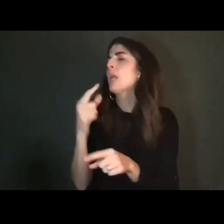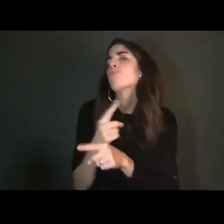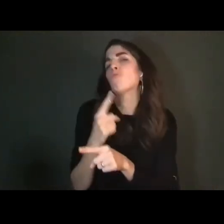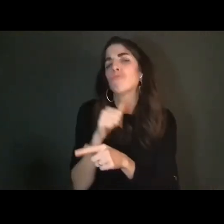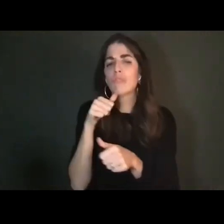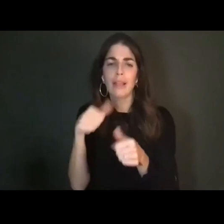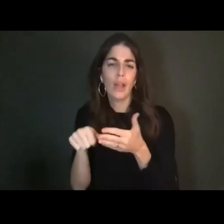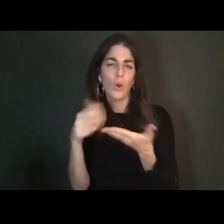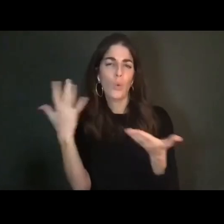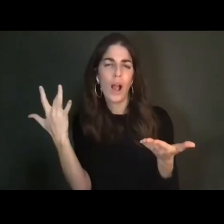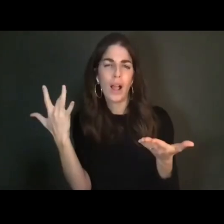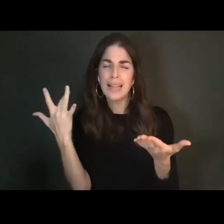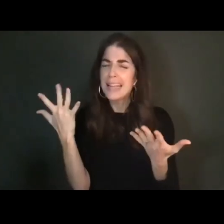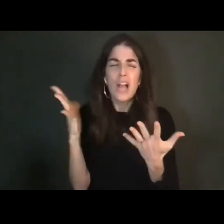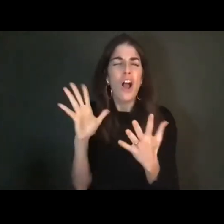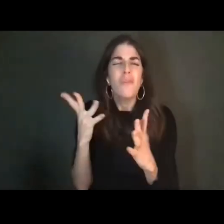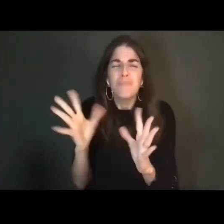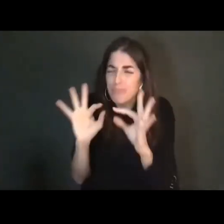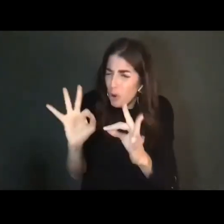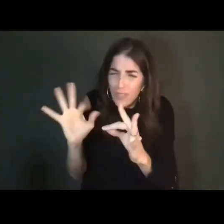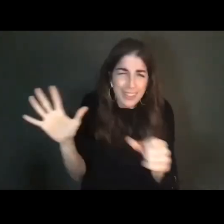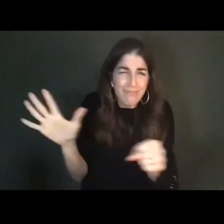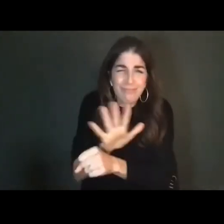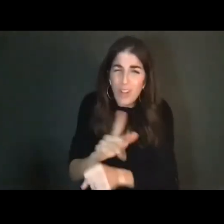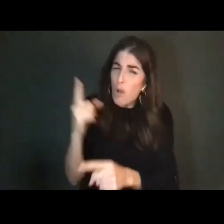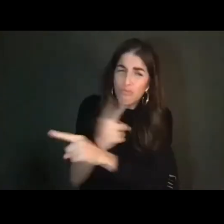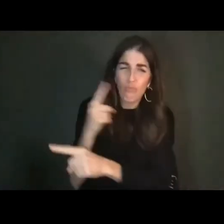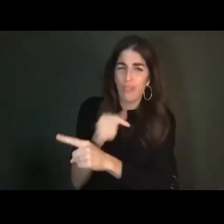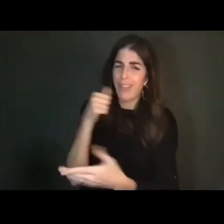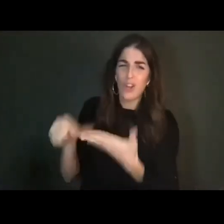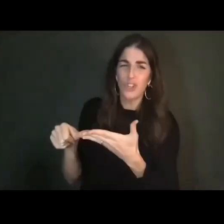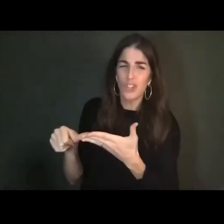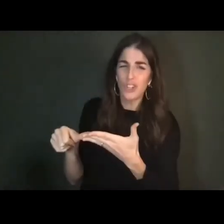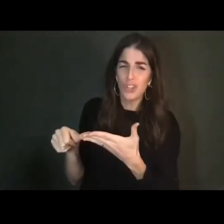It's a perfectly appropriate letter!" >> CASSANDRA: Larissa, Anya's housemate and